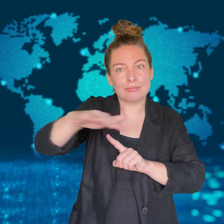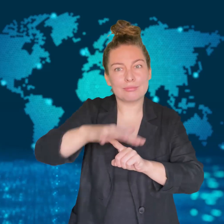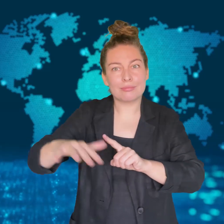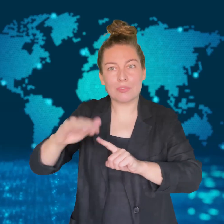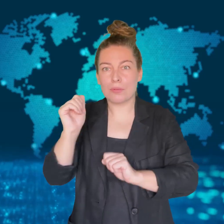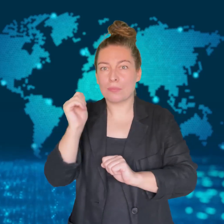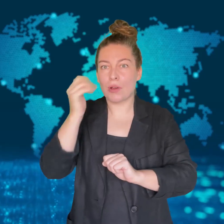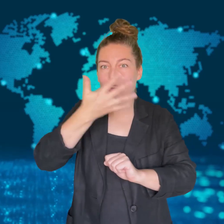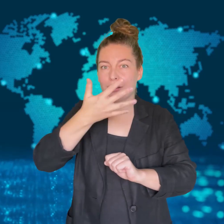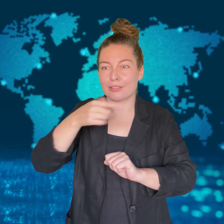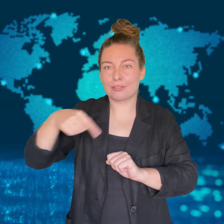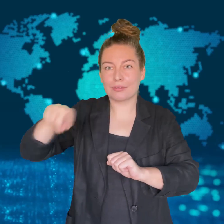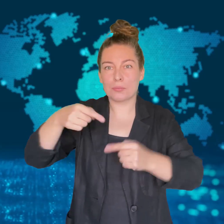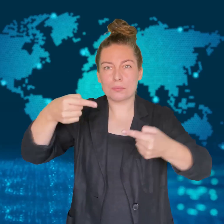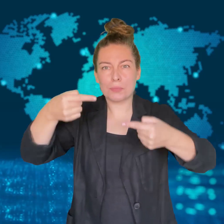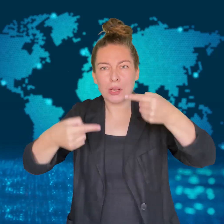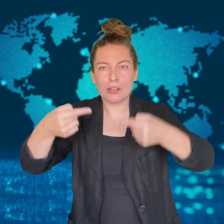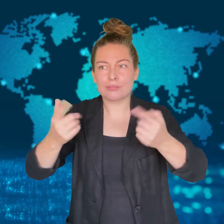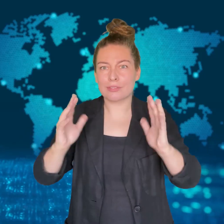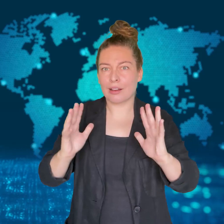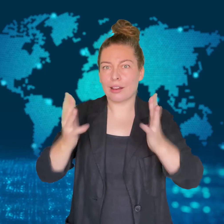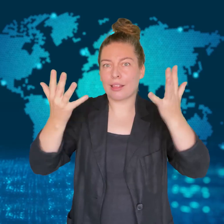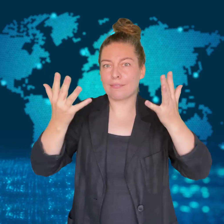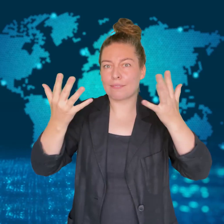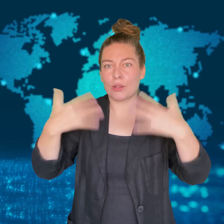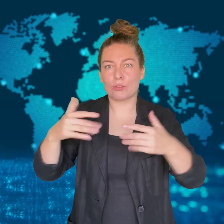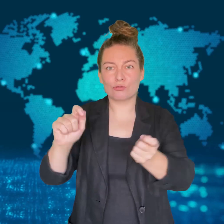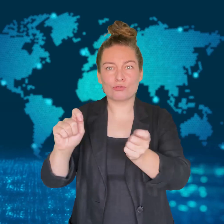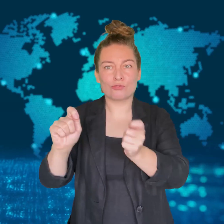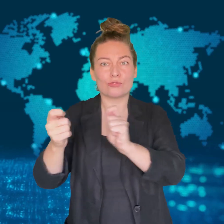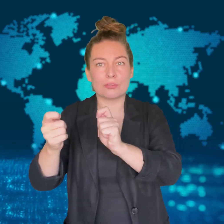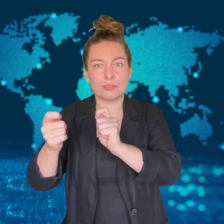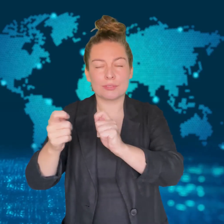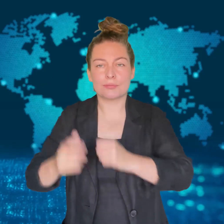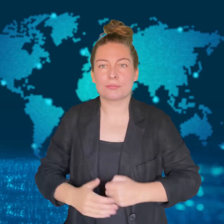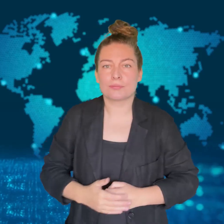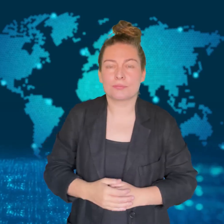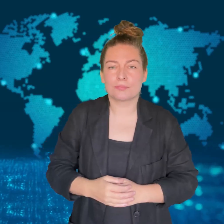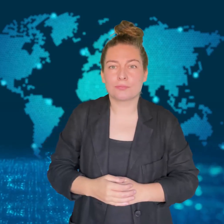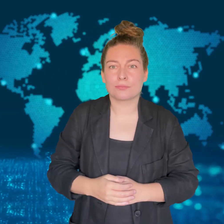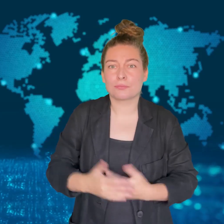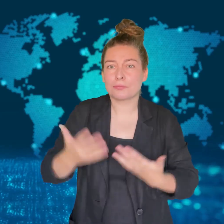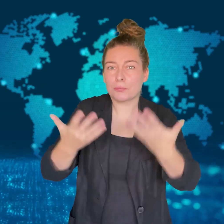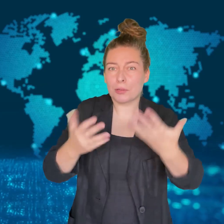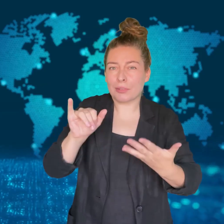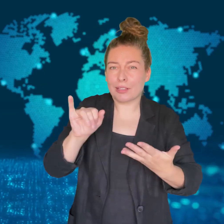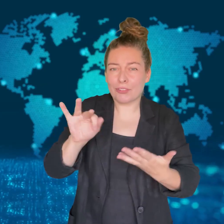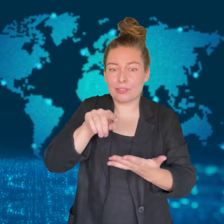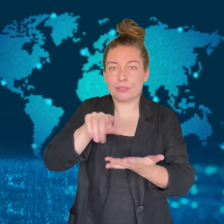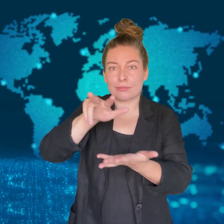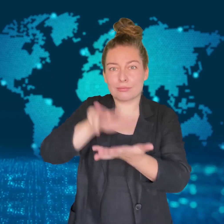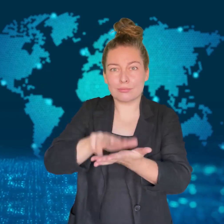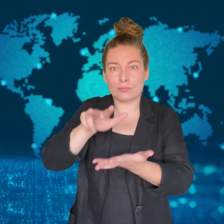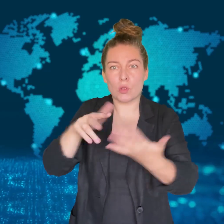If it had been approved, it would have been the first change to